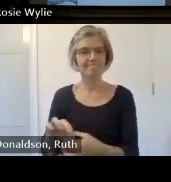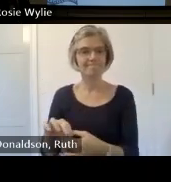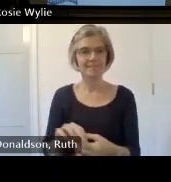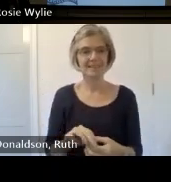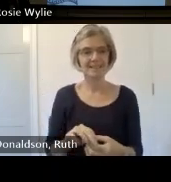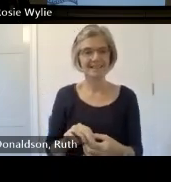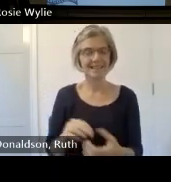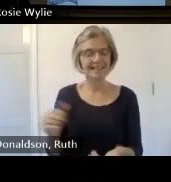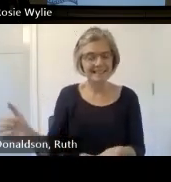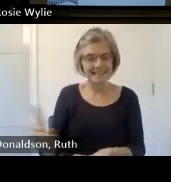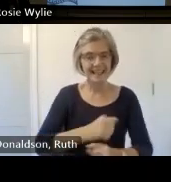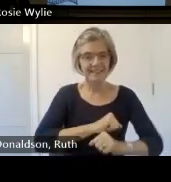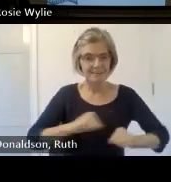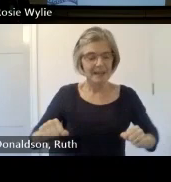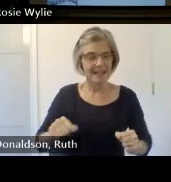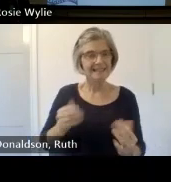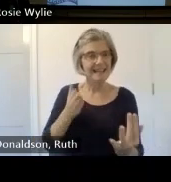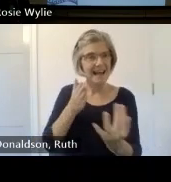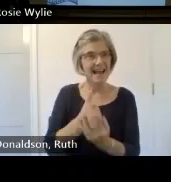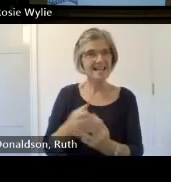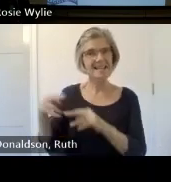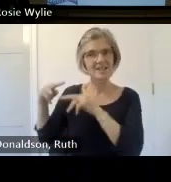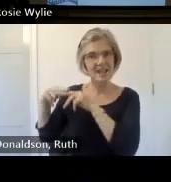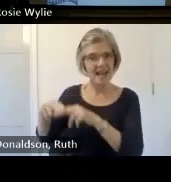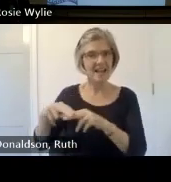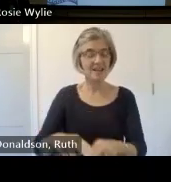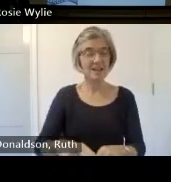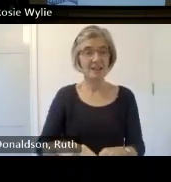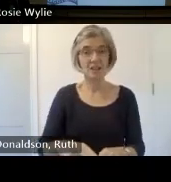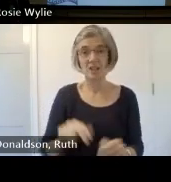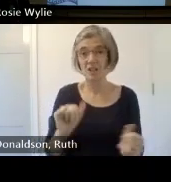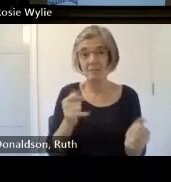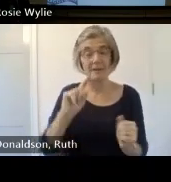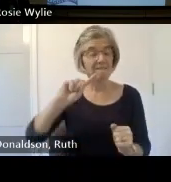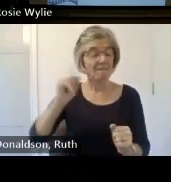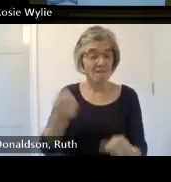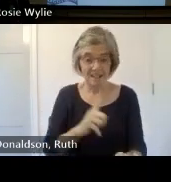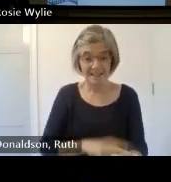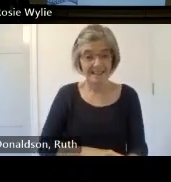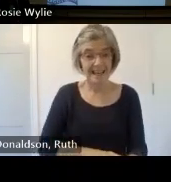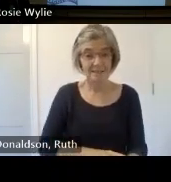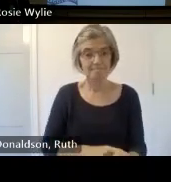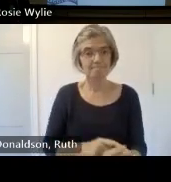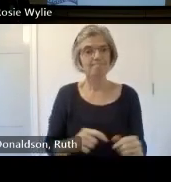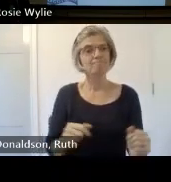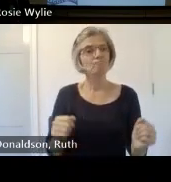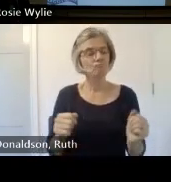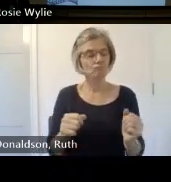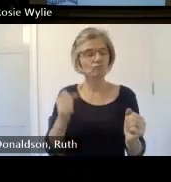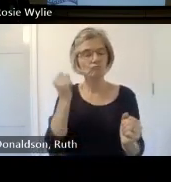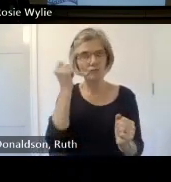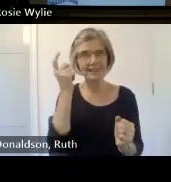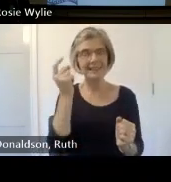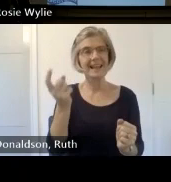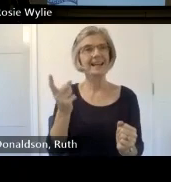our heritage sometimes for the first time and that can also reaffirm people's identities and